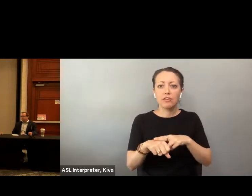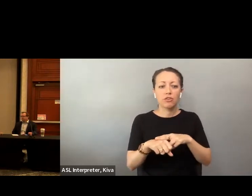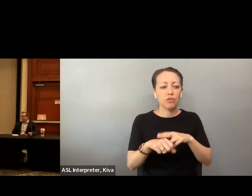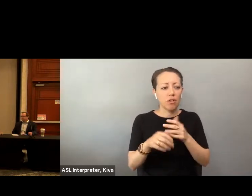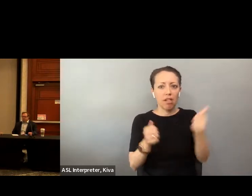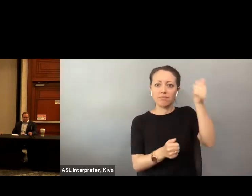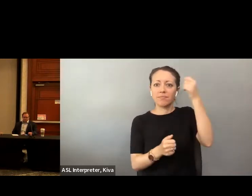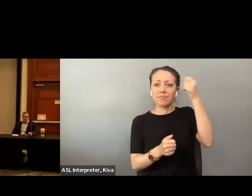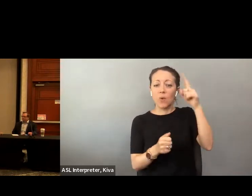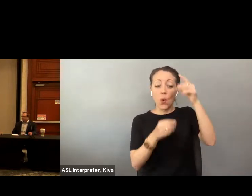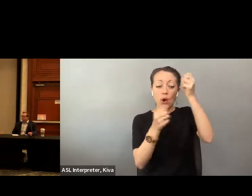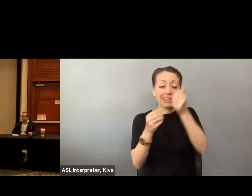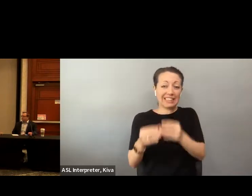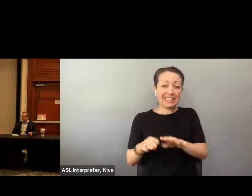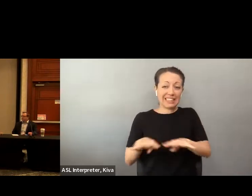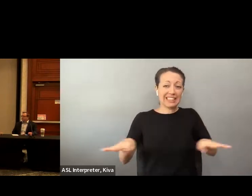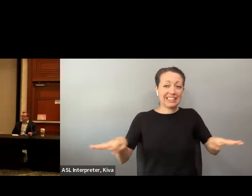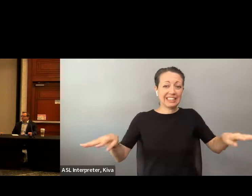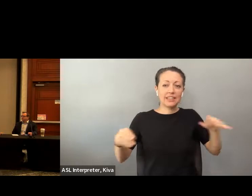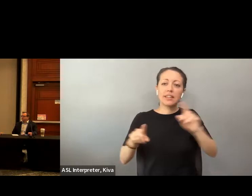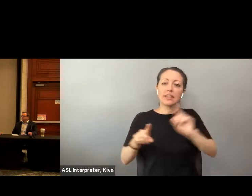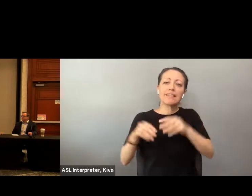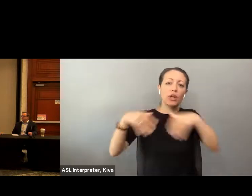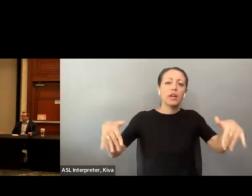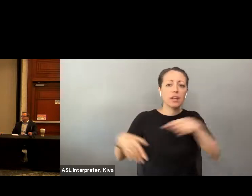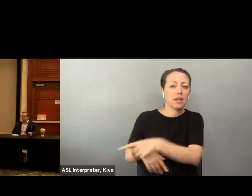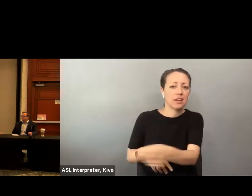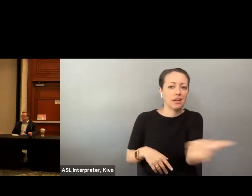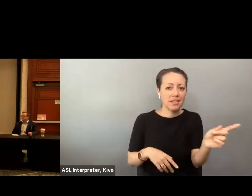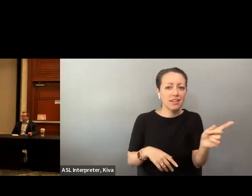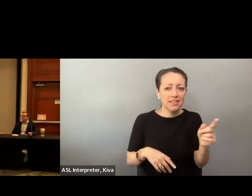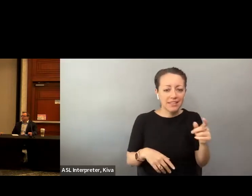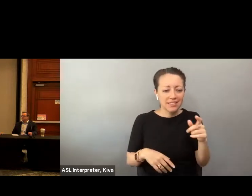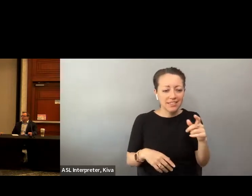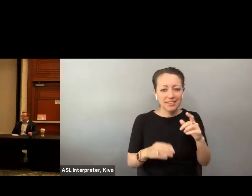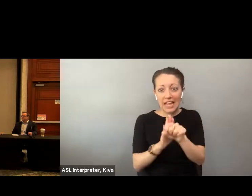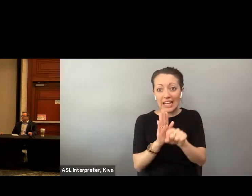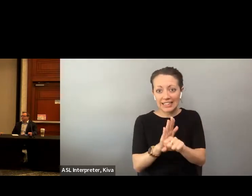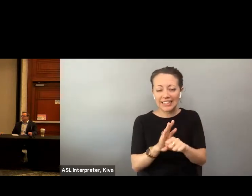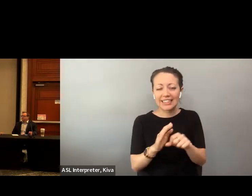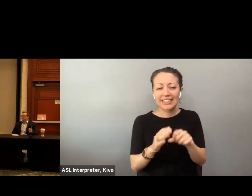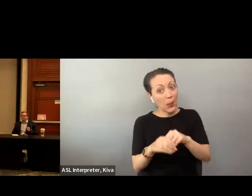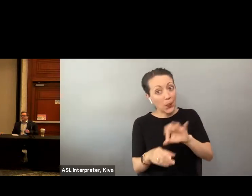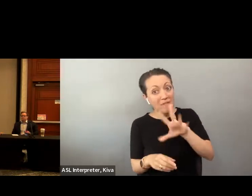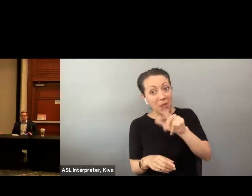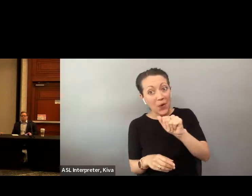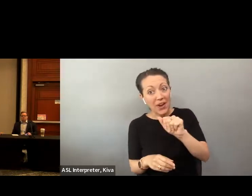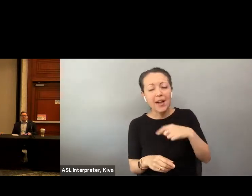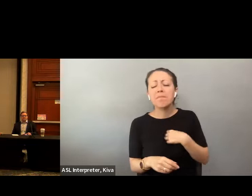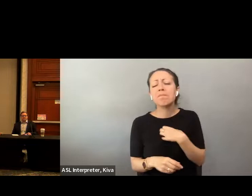are based in Washington, DC and also the membership association Nationally for organizations like disability The National disability rights. Network. We are based in Washington, Dc. But we are actually the Membership Association nationally for organizations, like disability rates Florida that exist all over the country. rices Florida for organizations that existal all I will say first I'm so sorry that I couldn't make it live so Florida today.